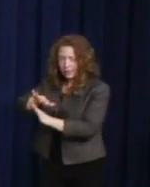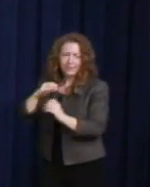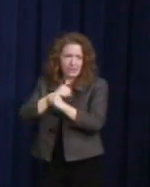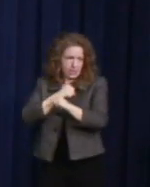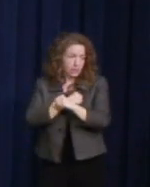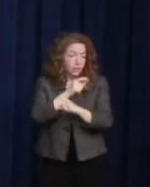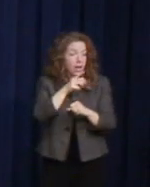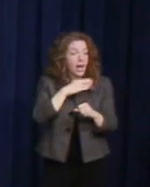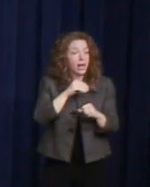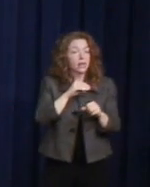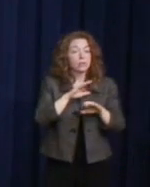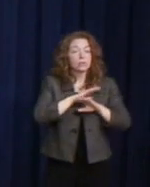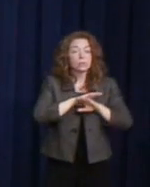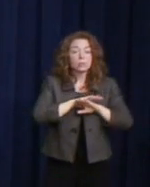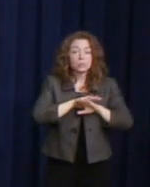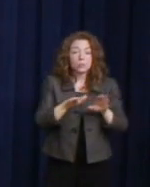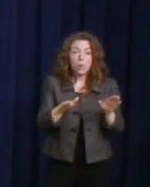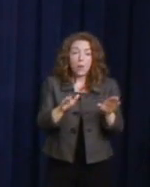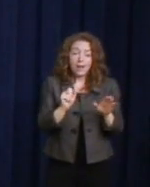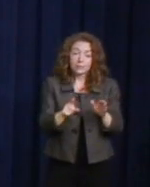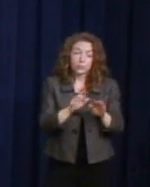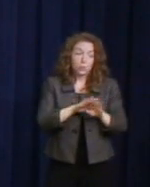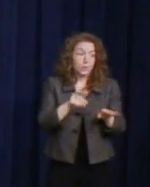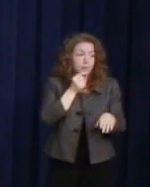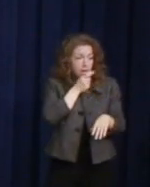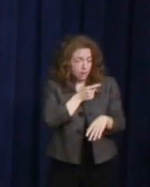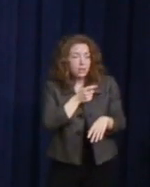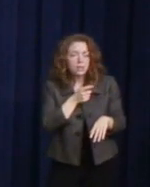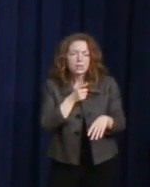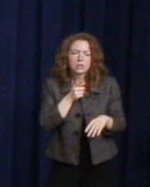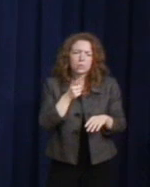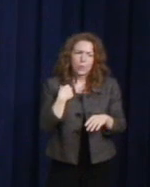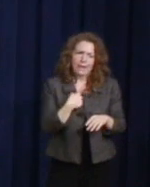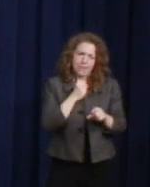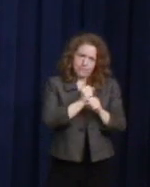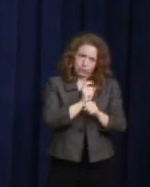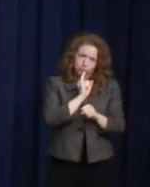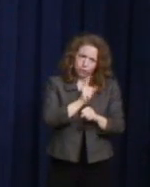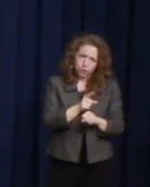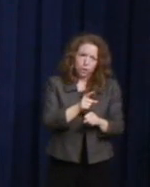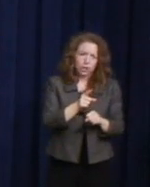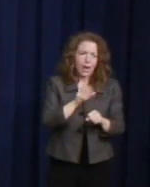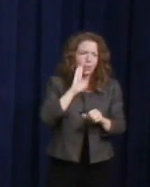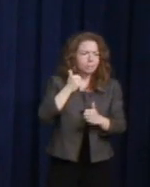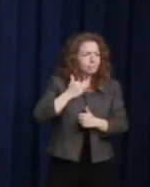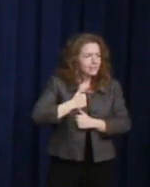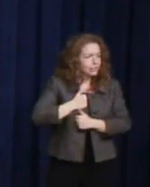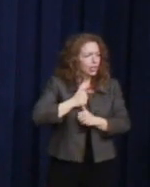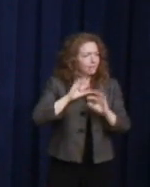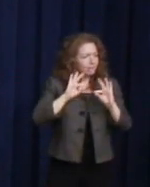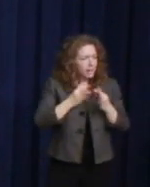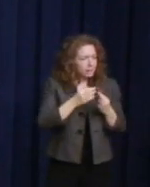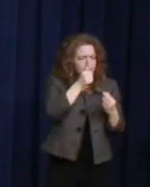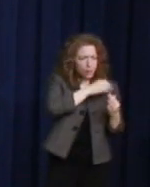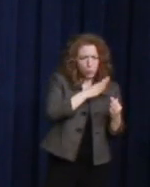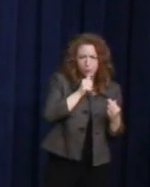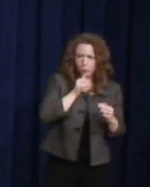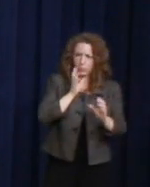to make sure that our men and women in uniform and their families have the full rights of very person in uniform.